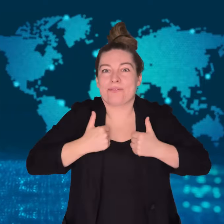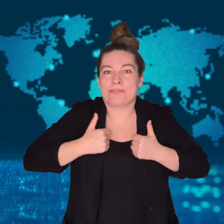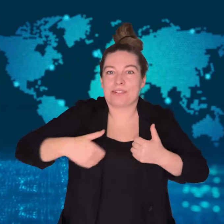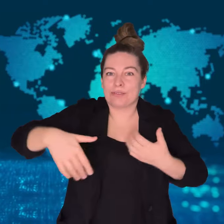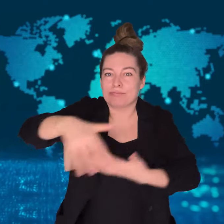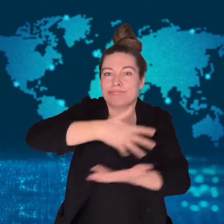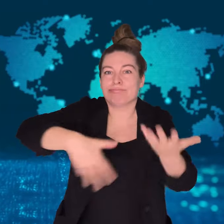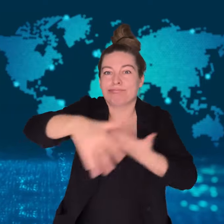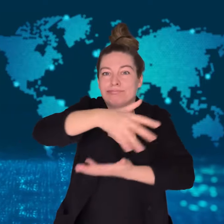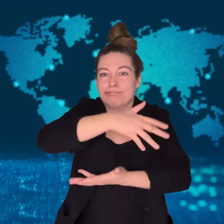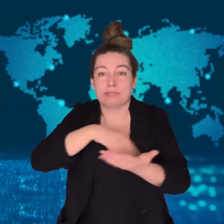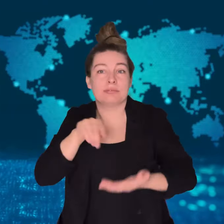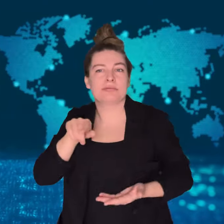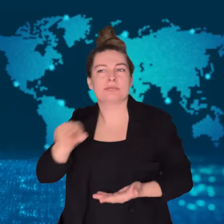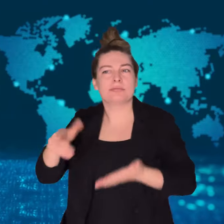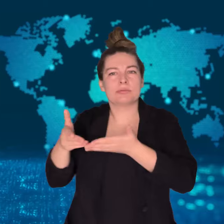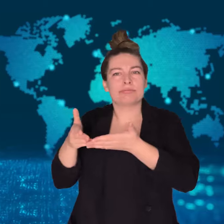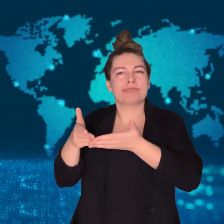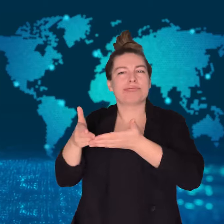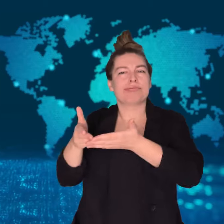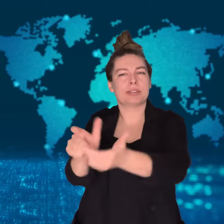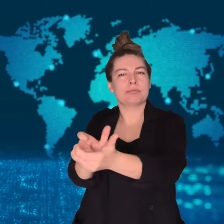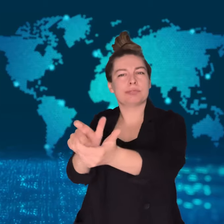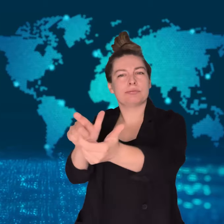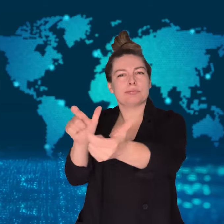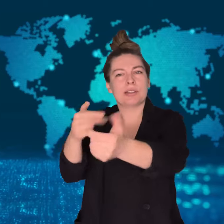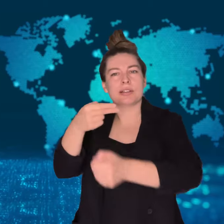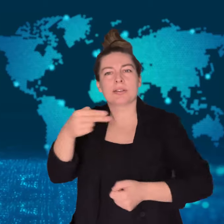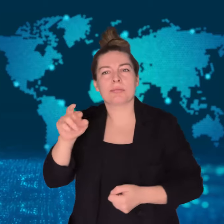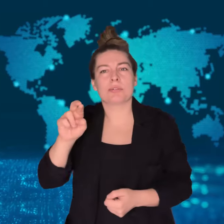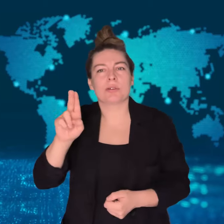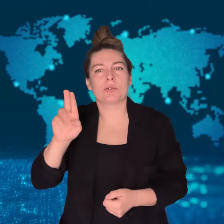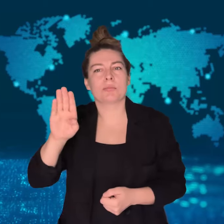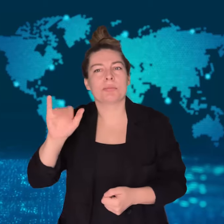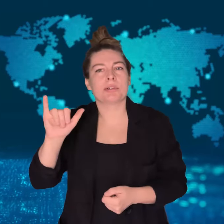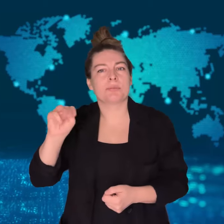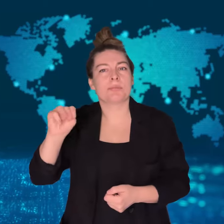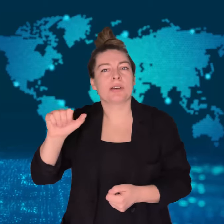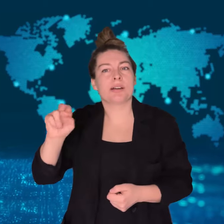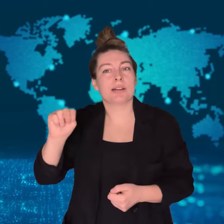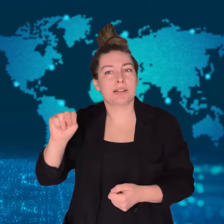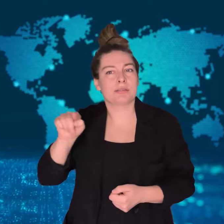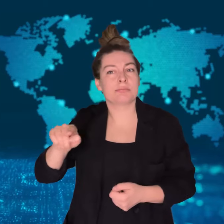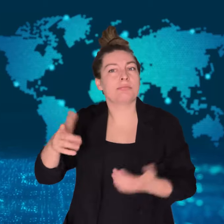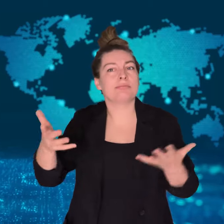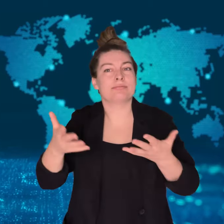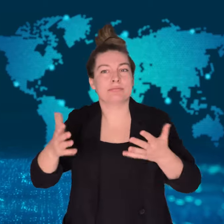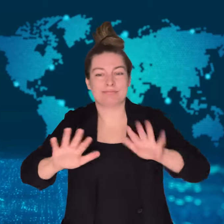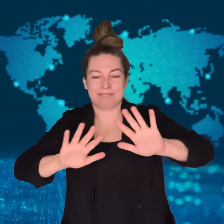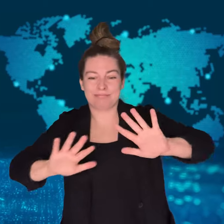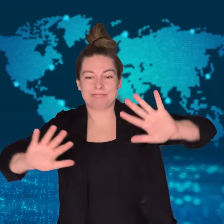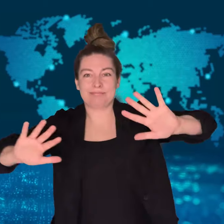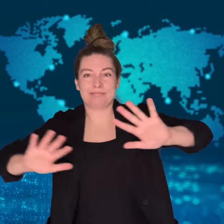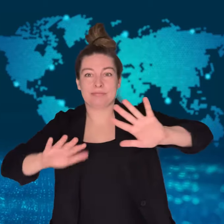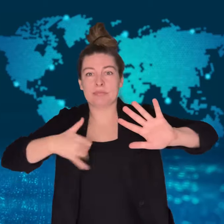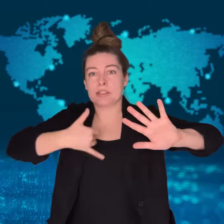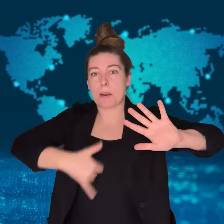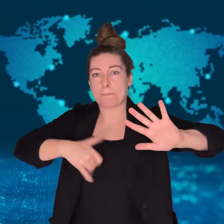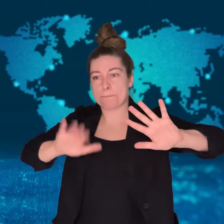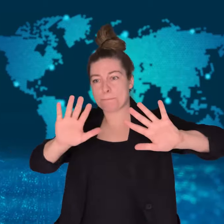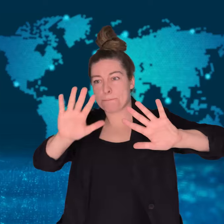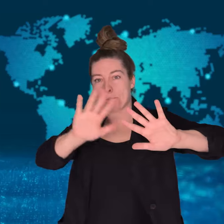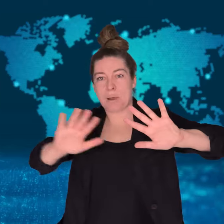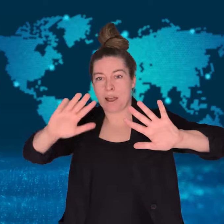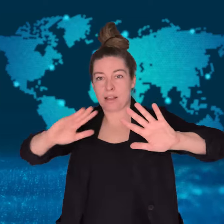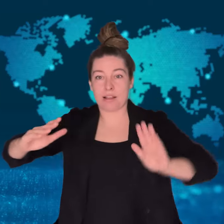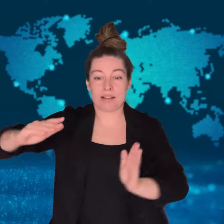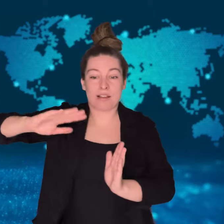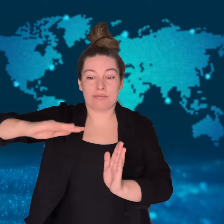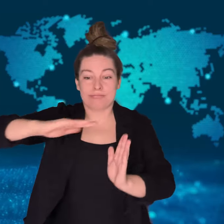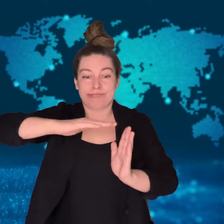need the gas to survive.